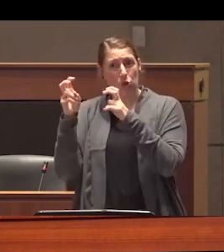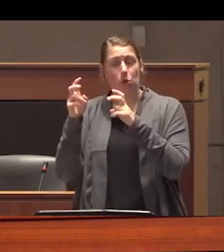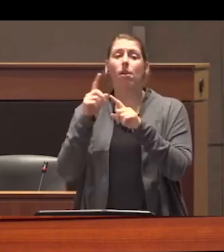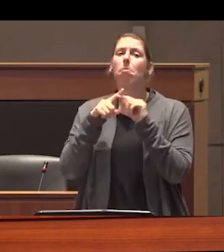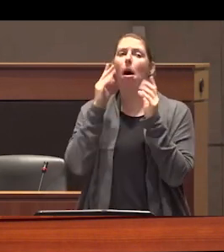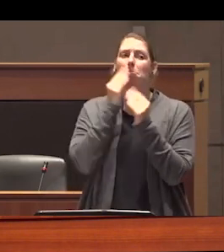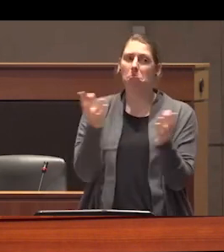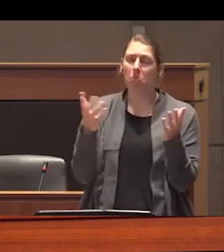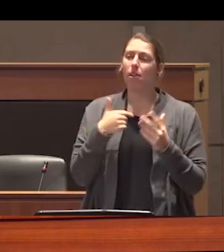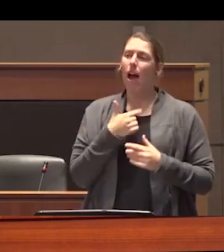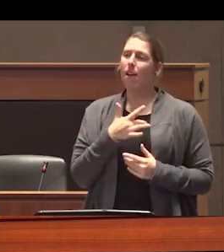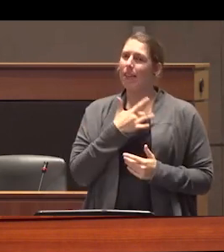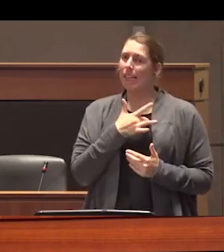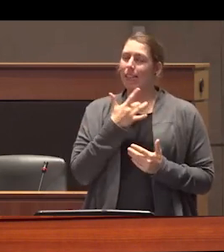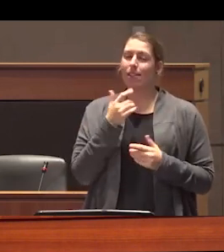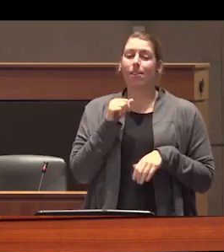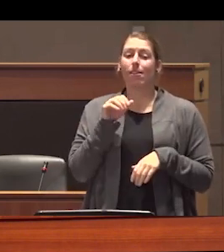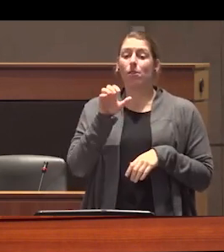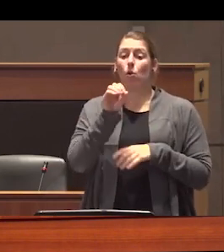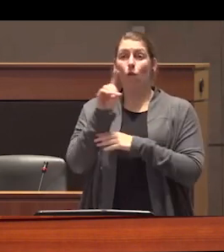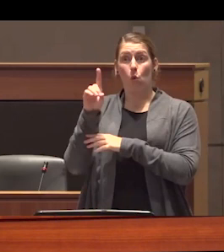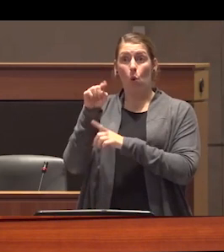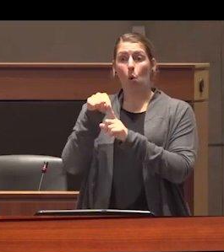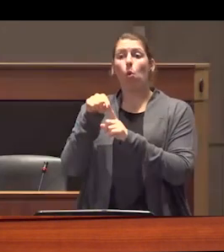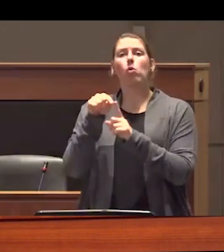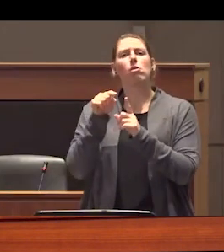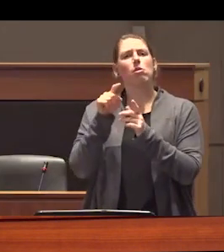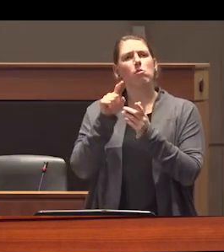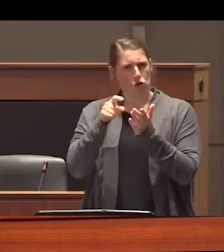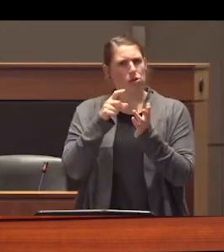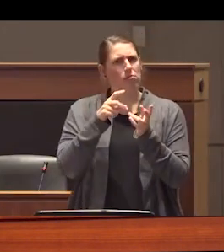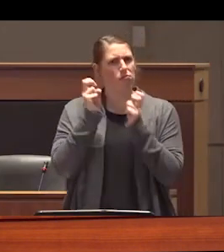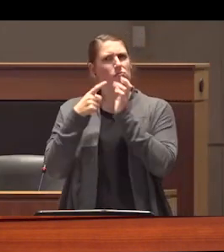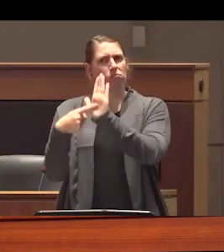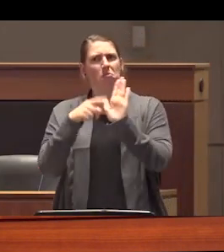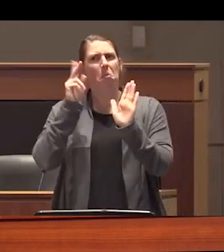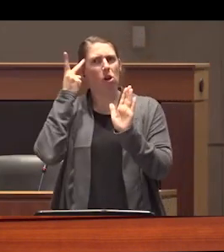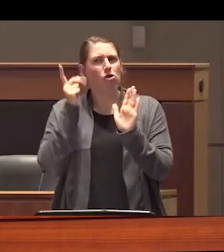it is naive to suggest that overdoses shouldn't be politicized I hope on now to have illuminated some